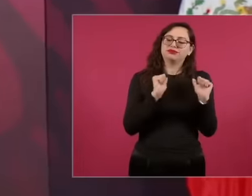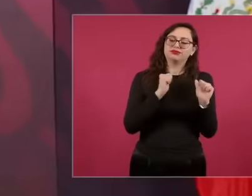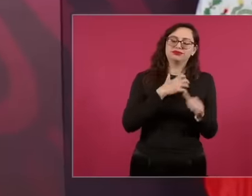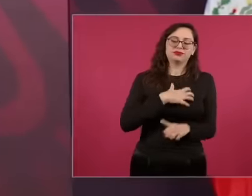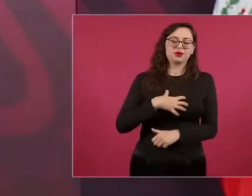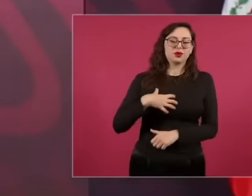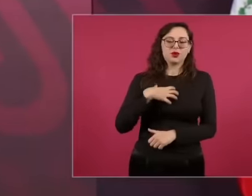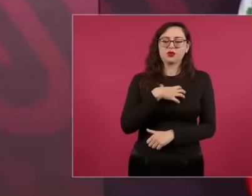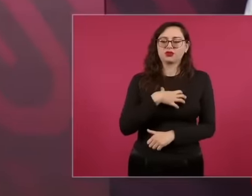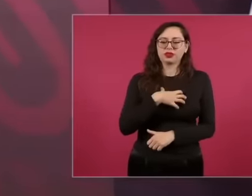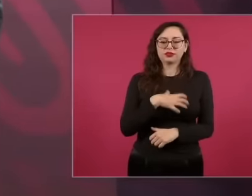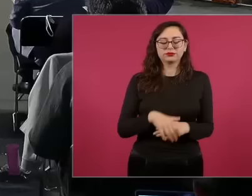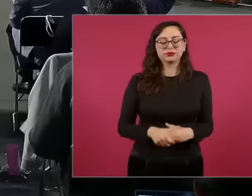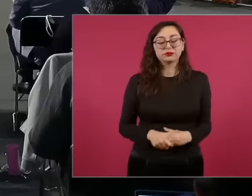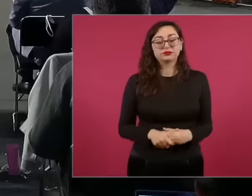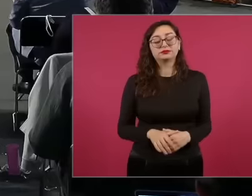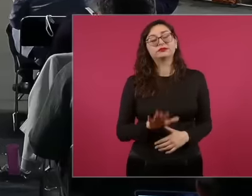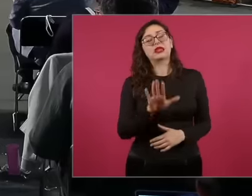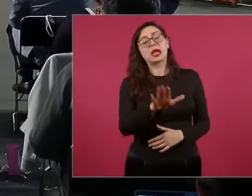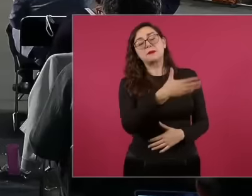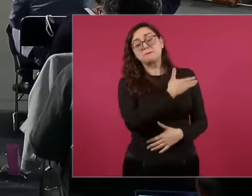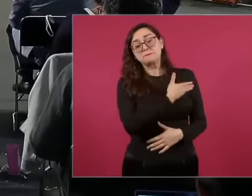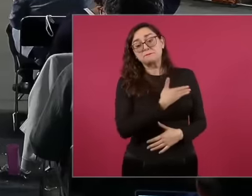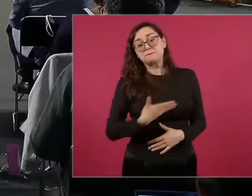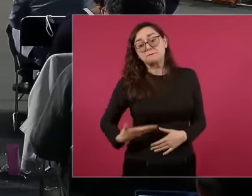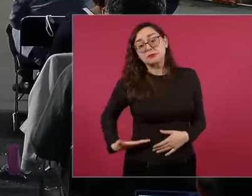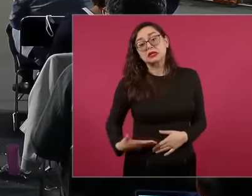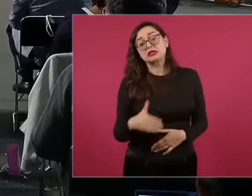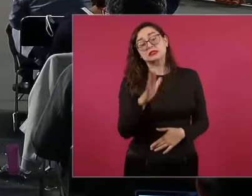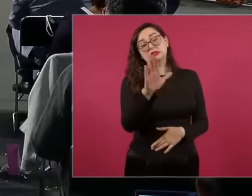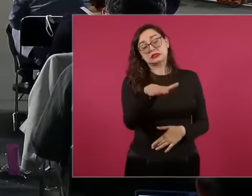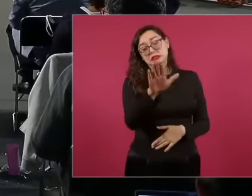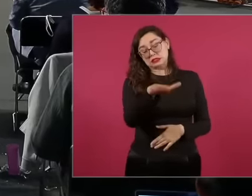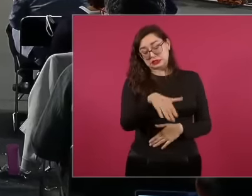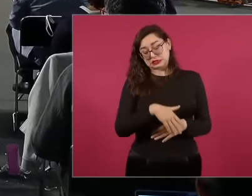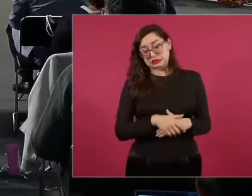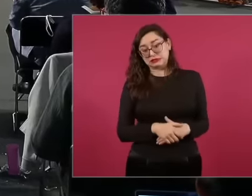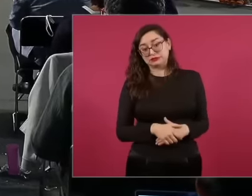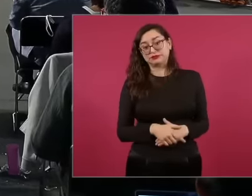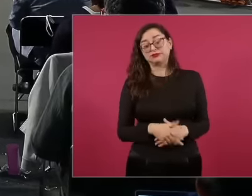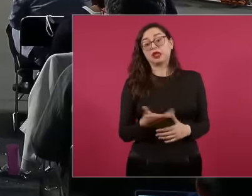president, what you said yesterday in your report that the IMS welfare is better